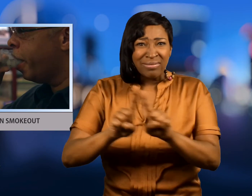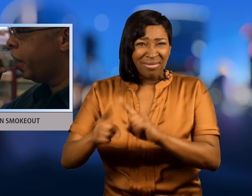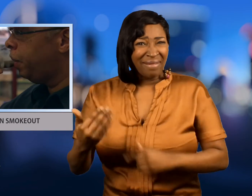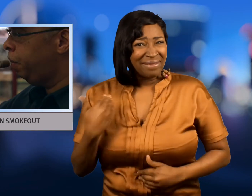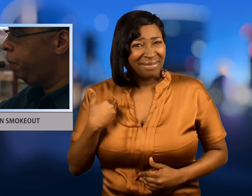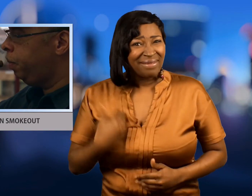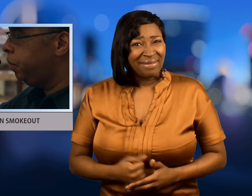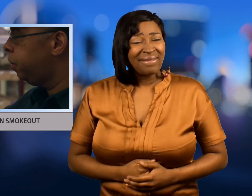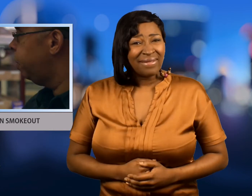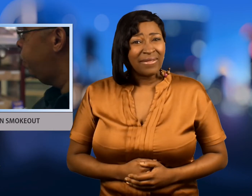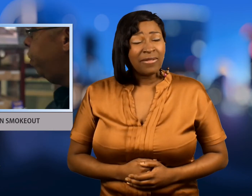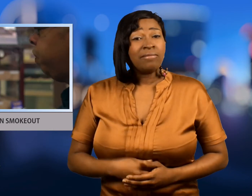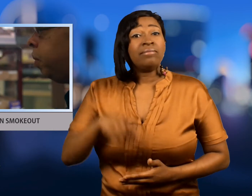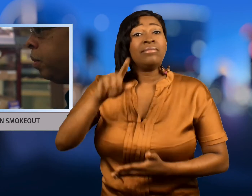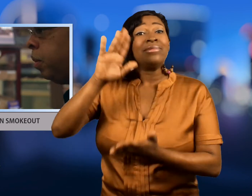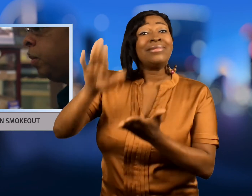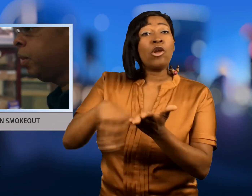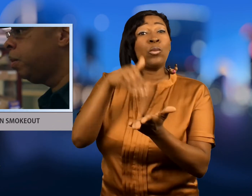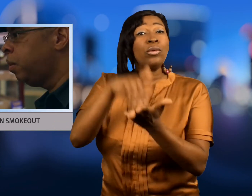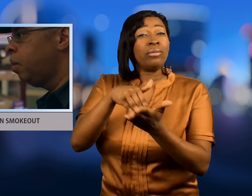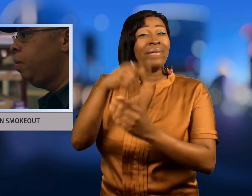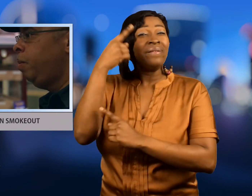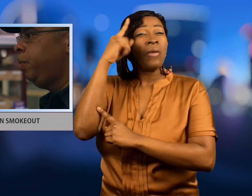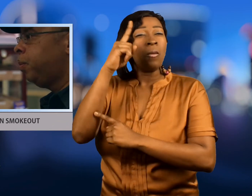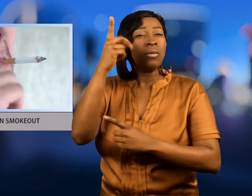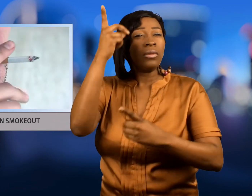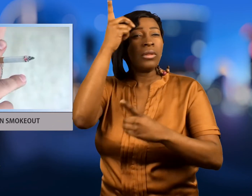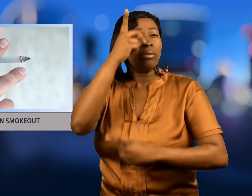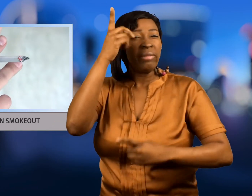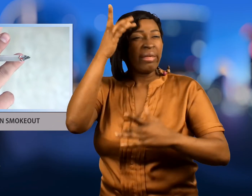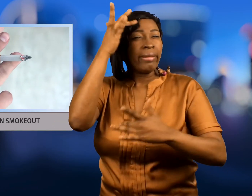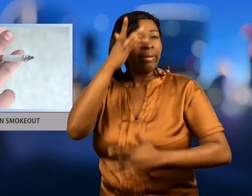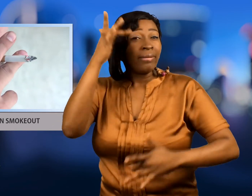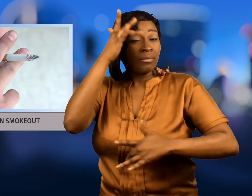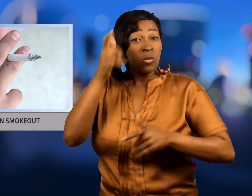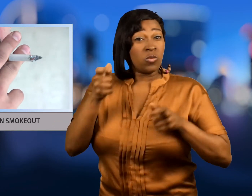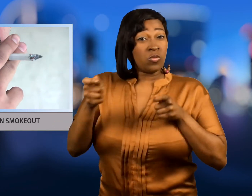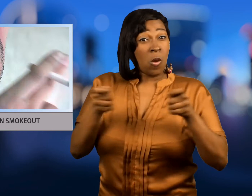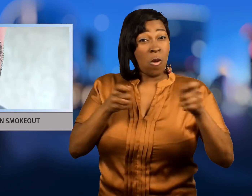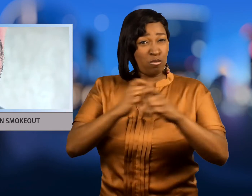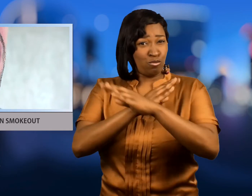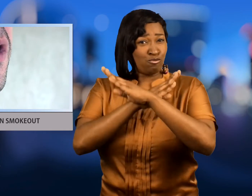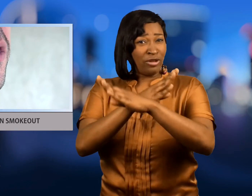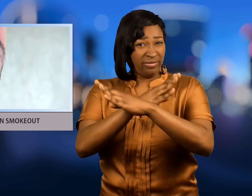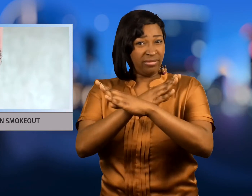And according to the Centers for Disease Control and Prevention